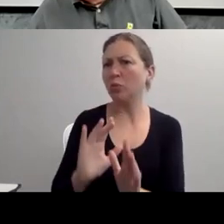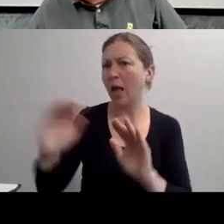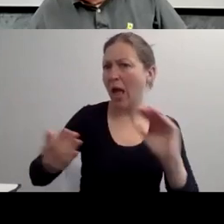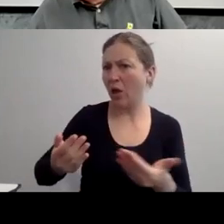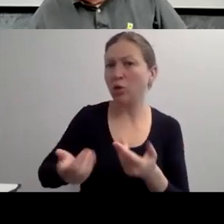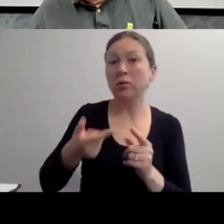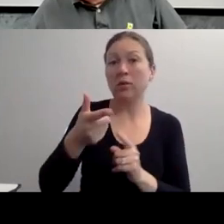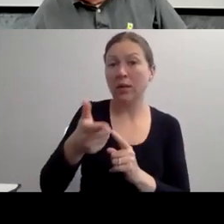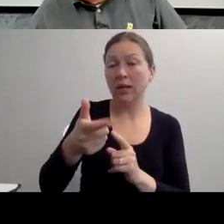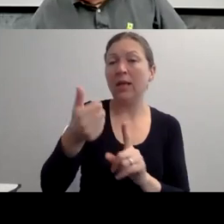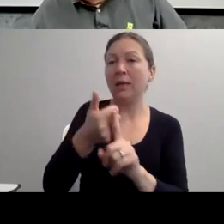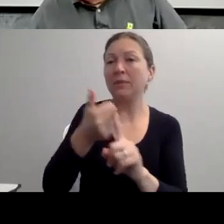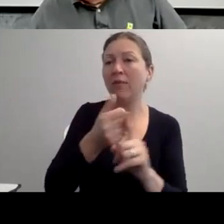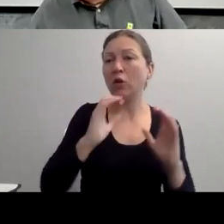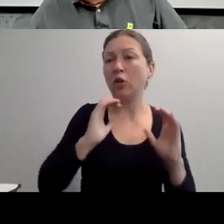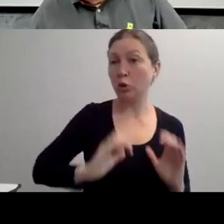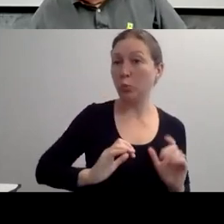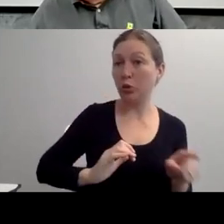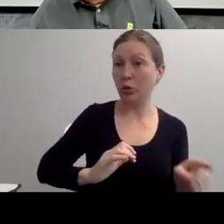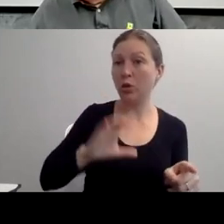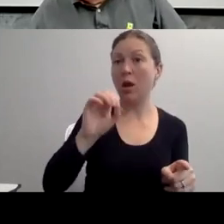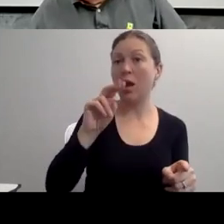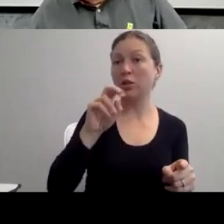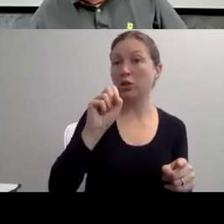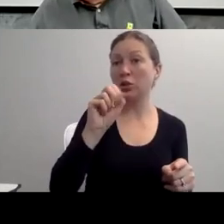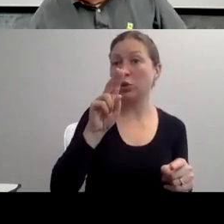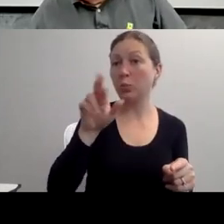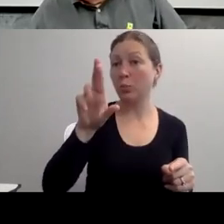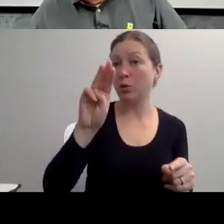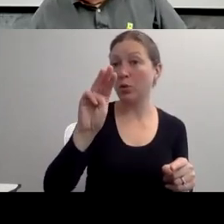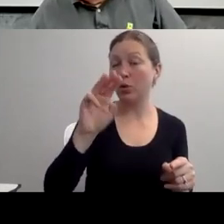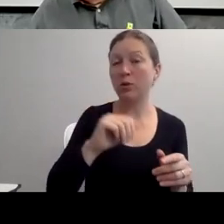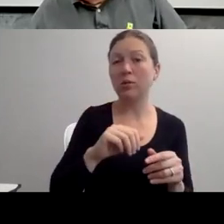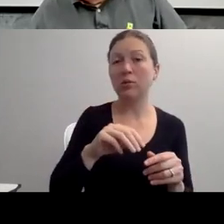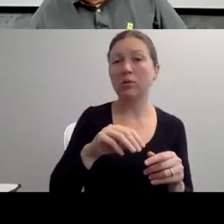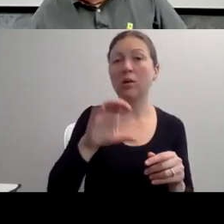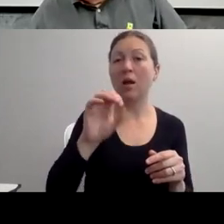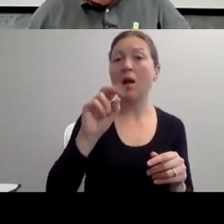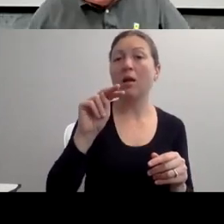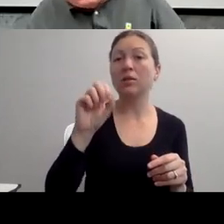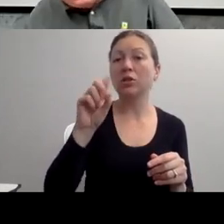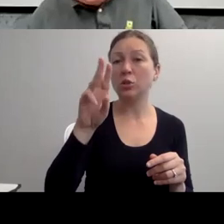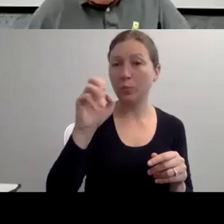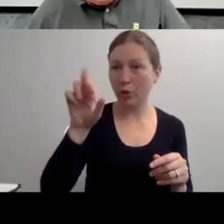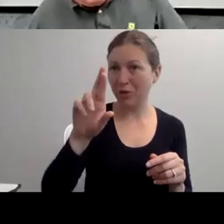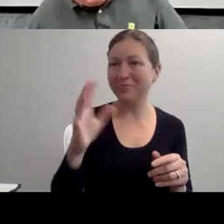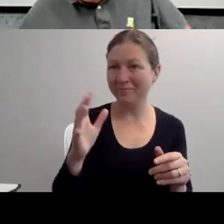AND THEY ARE RUN BY AND FOR PEOPLE WITH DISABILITIES. AND AS WELL AS FOR THE BENEFIT OF THE ENTIRE COMMUNITY.